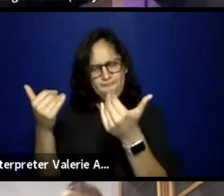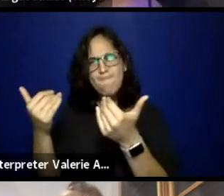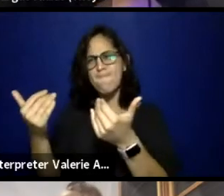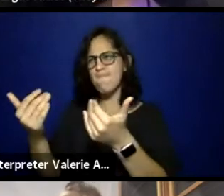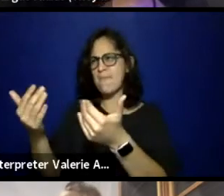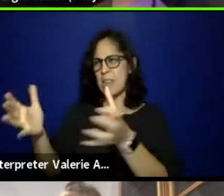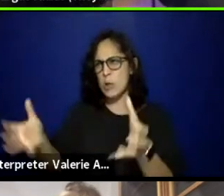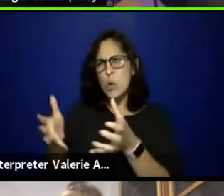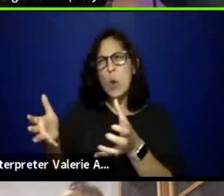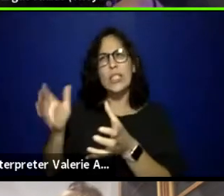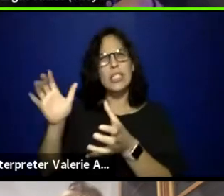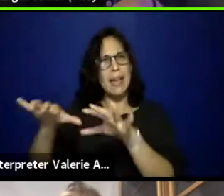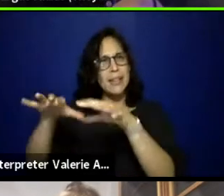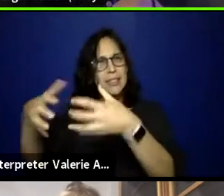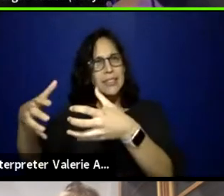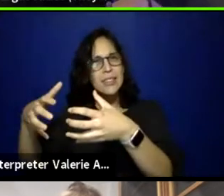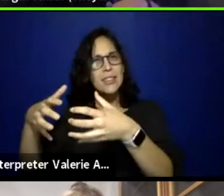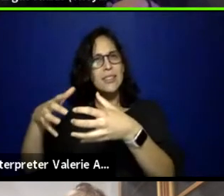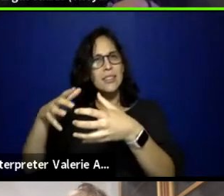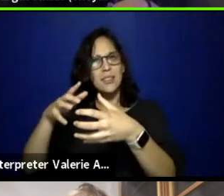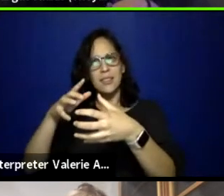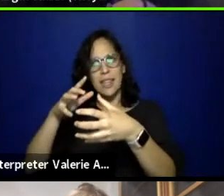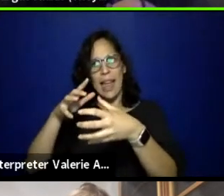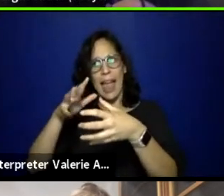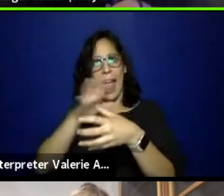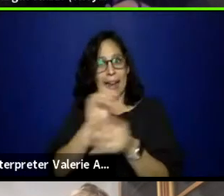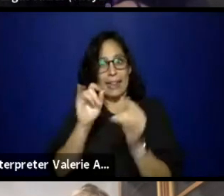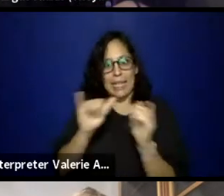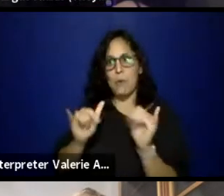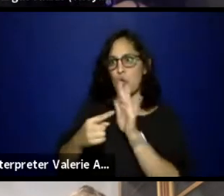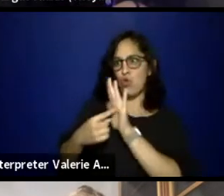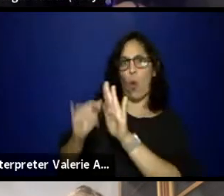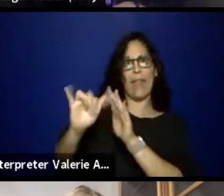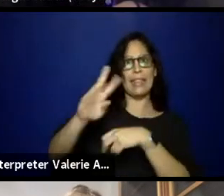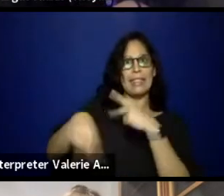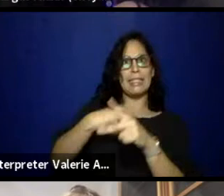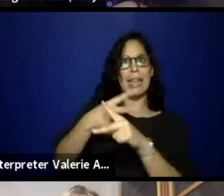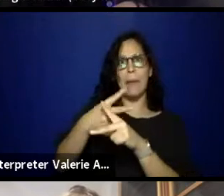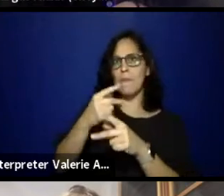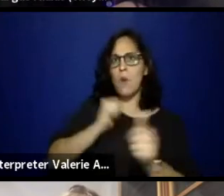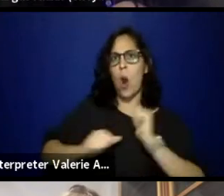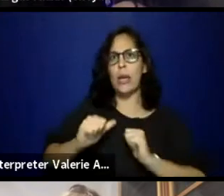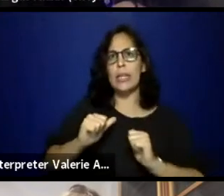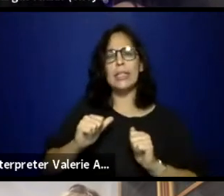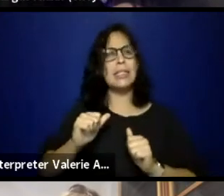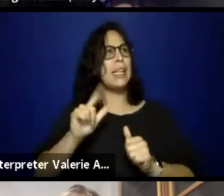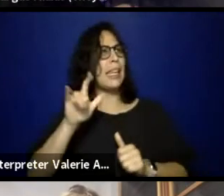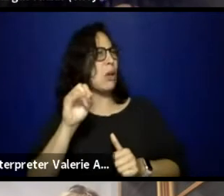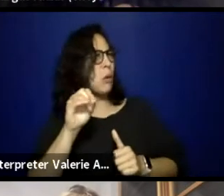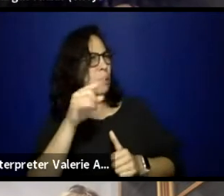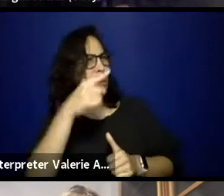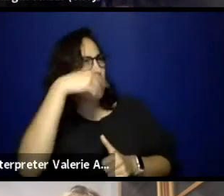Well, no, no, no, it's not a question. Oh. It's rhetorical. You're good.